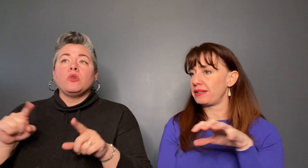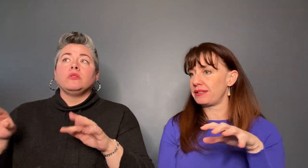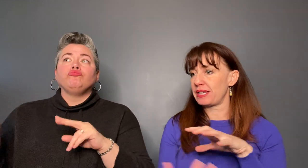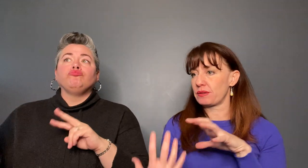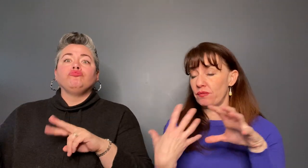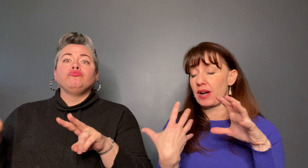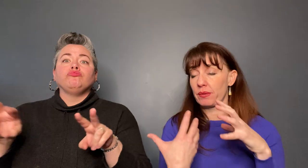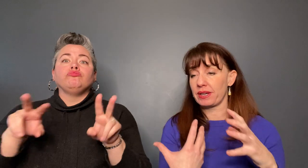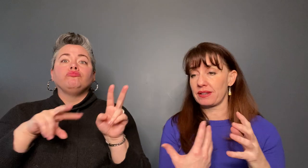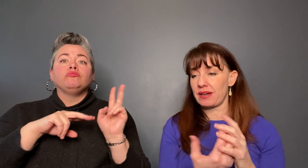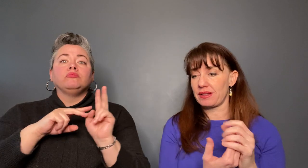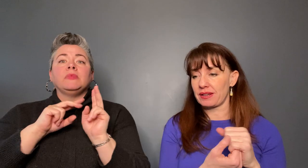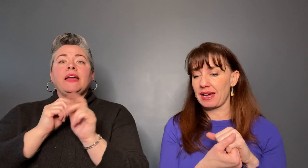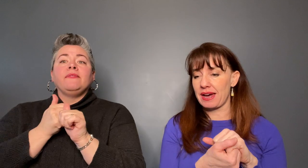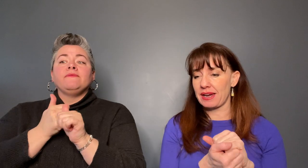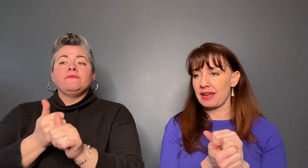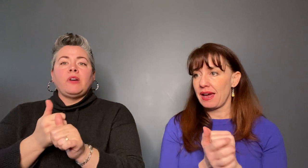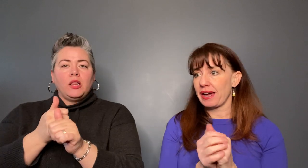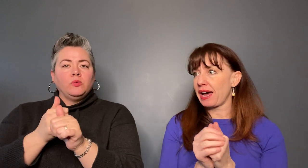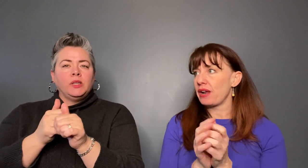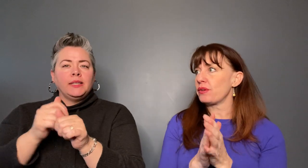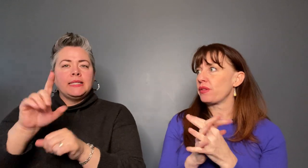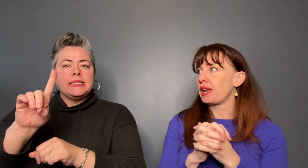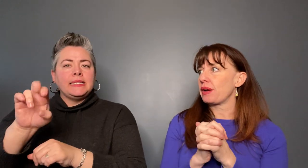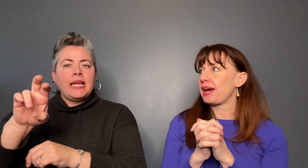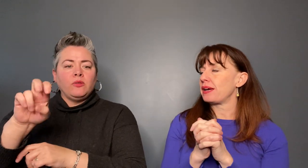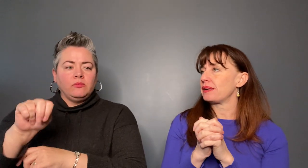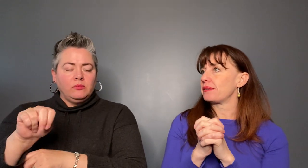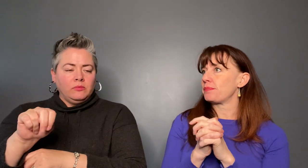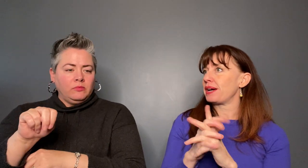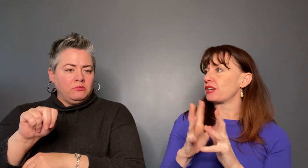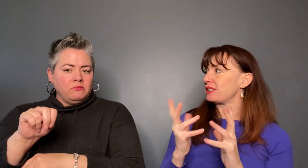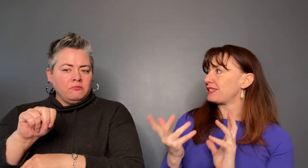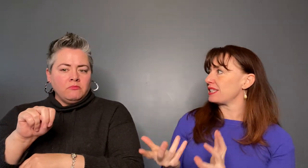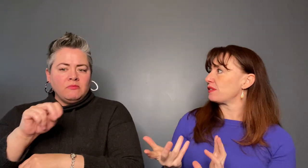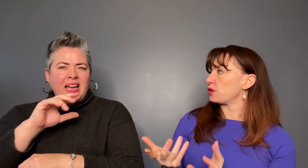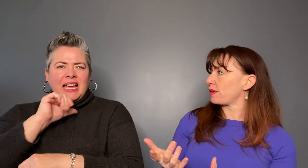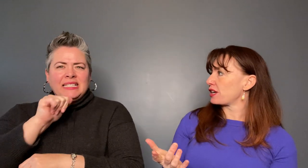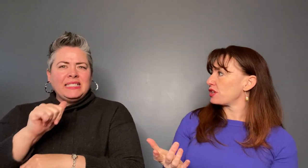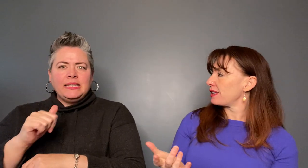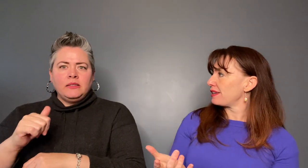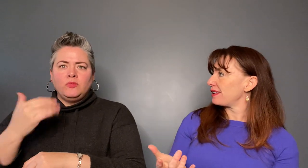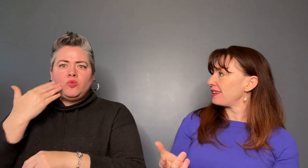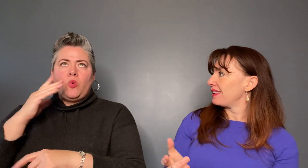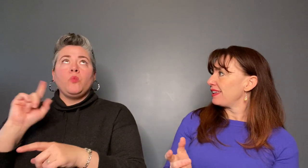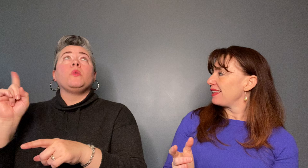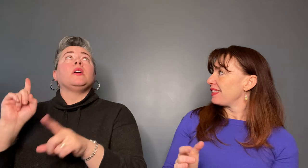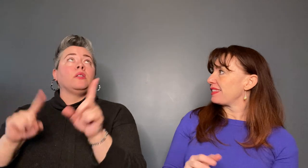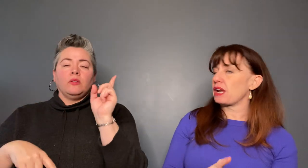following our guide, I don't know that I had a good sense of direction, that I